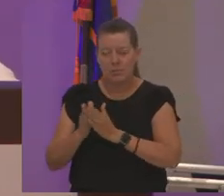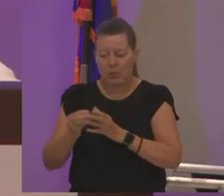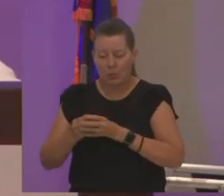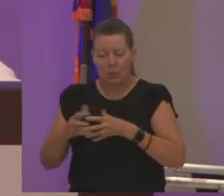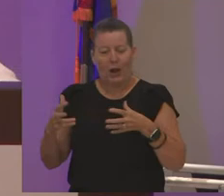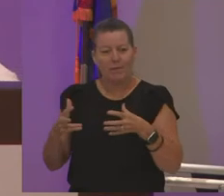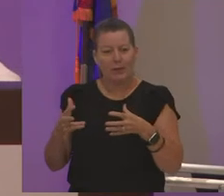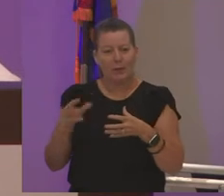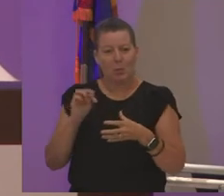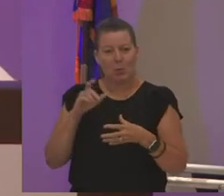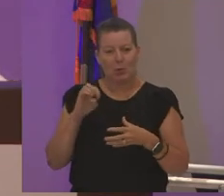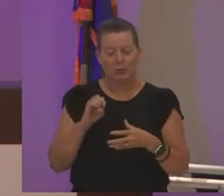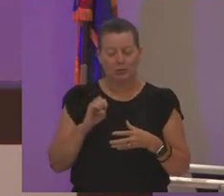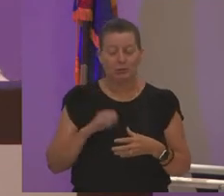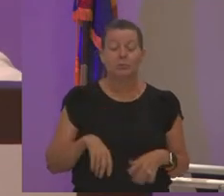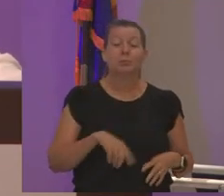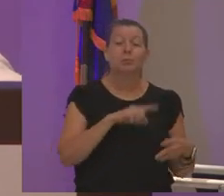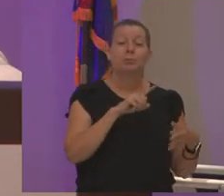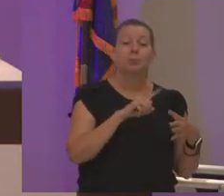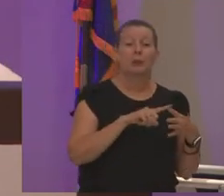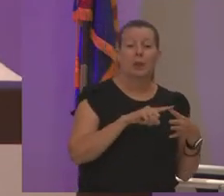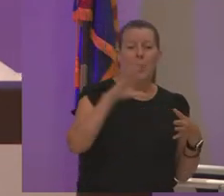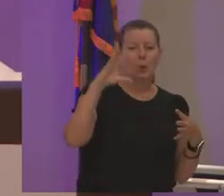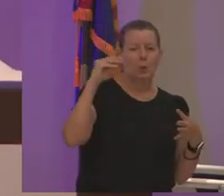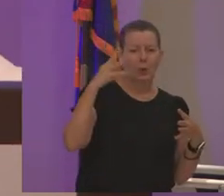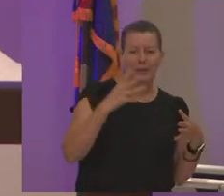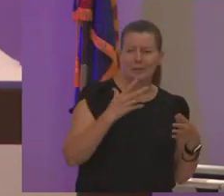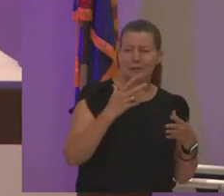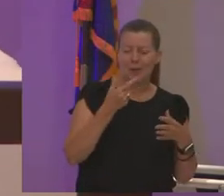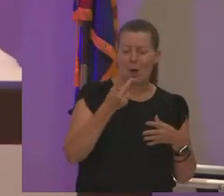grace and what what did what does that even mean right what does that even mean